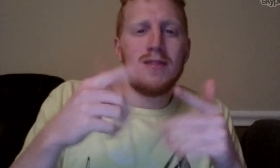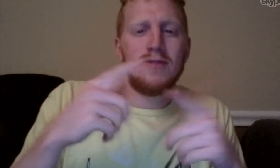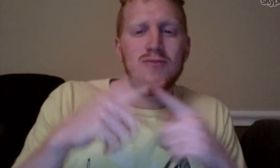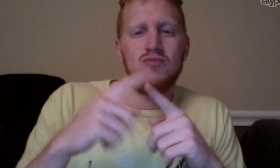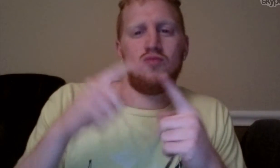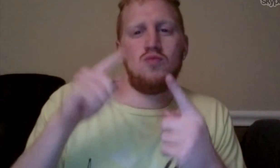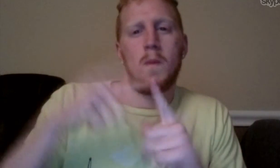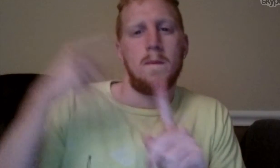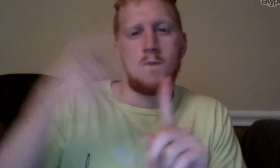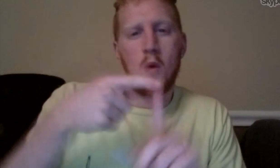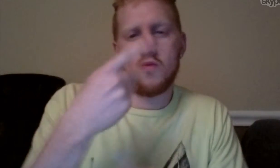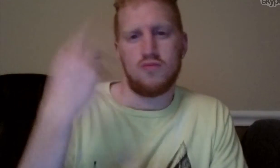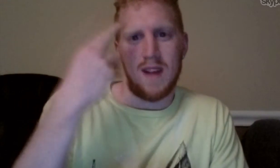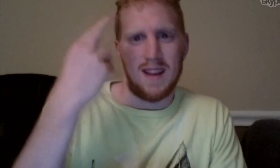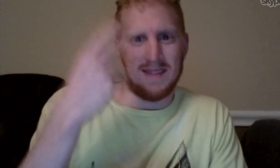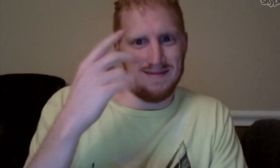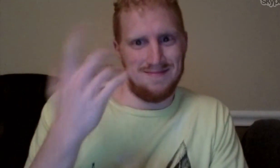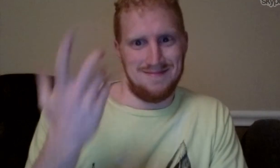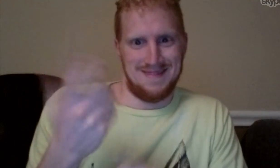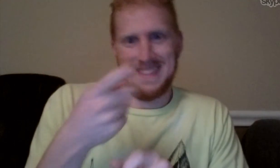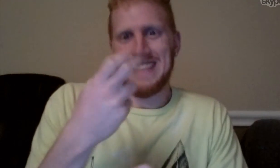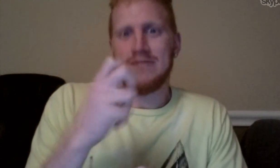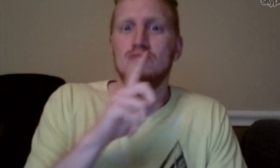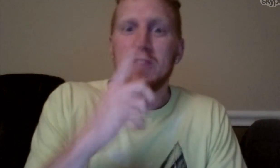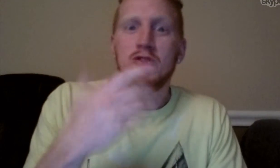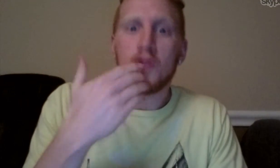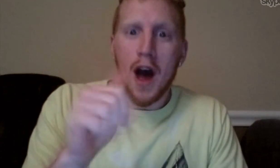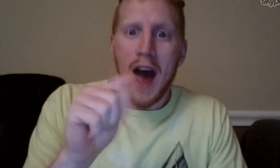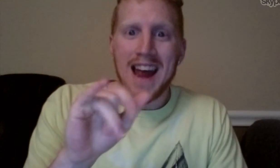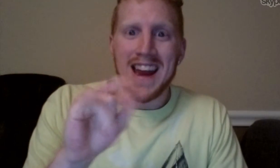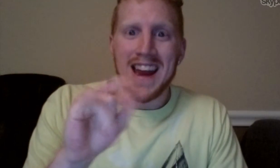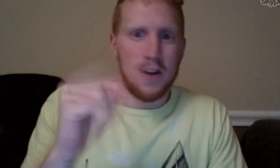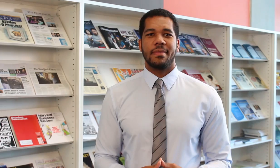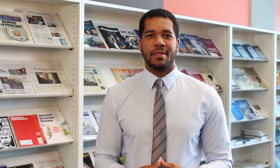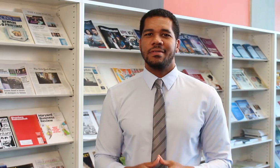After trying it a bit, it got to the point where he realized he was actually good at it."